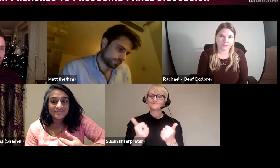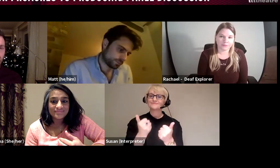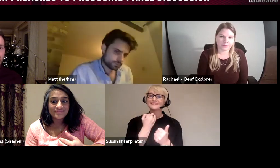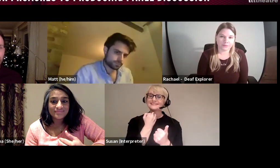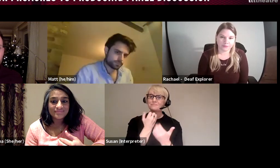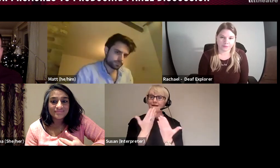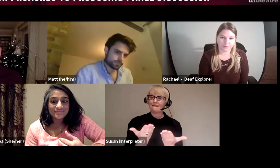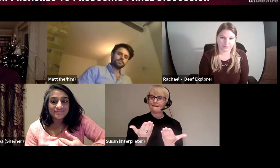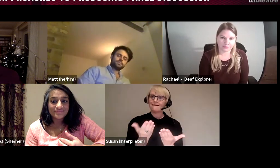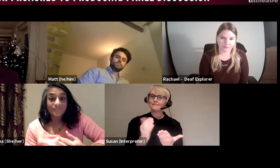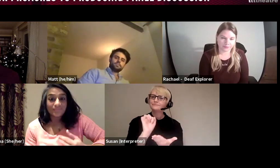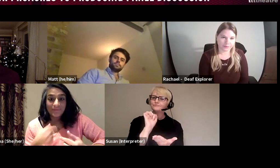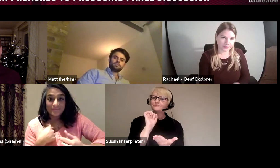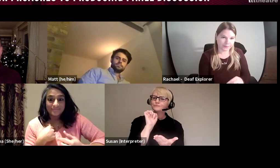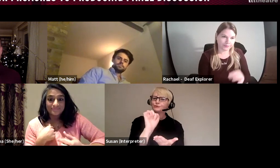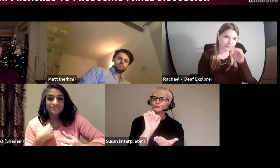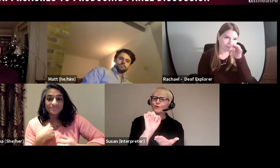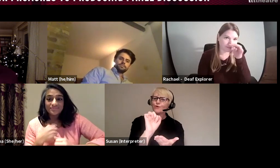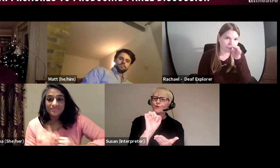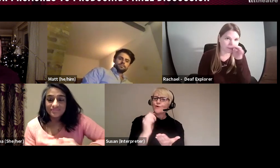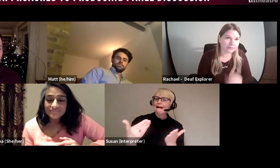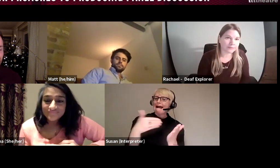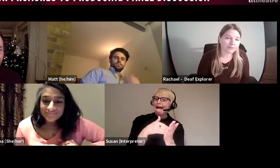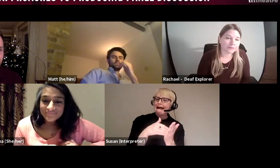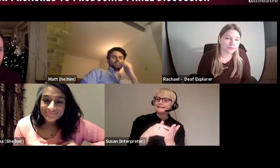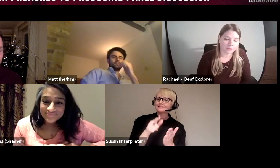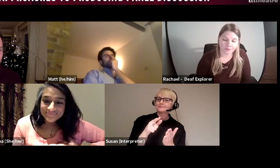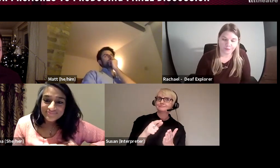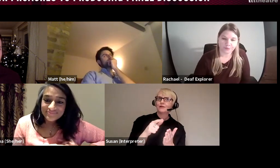What do you think, would you like to add that's required to be a producer. DEEPA: